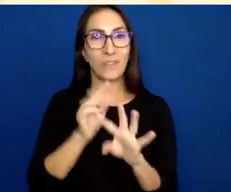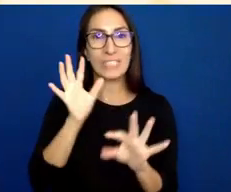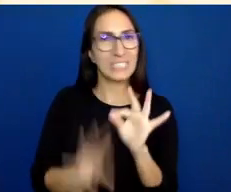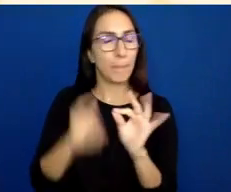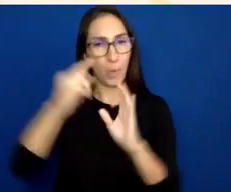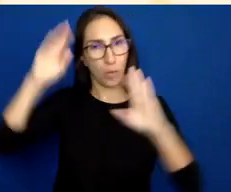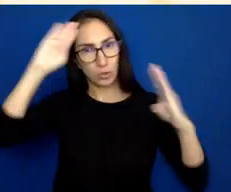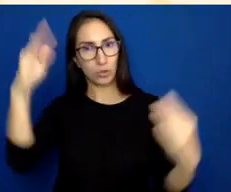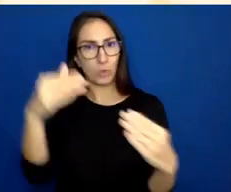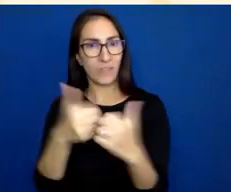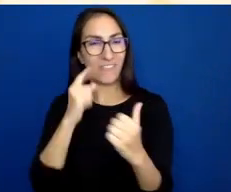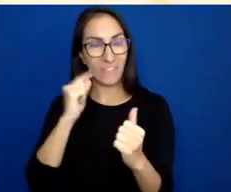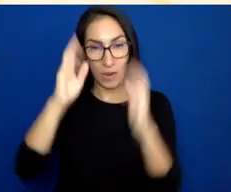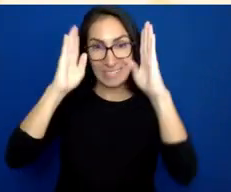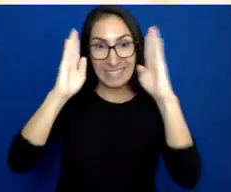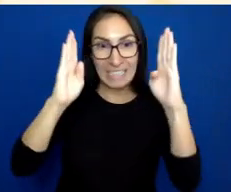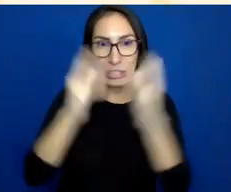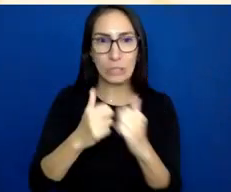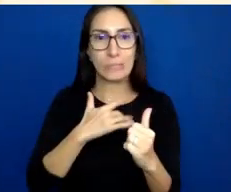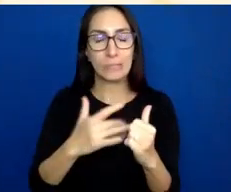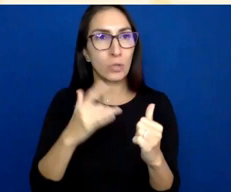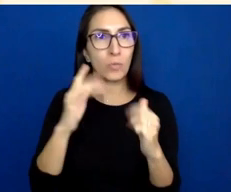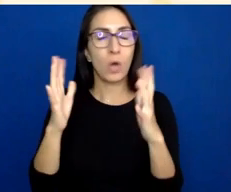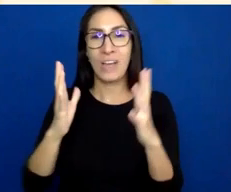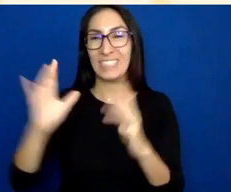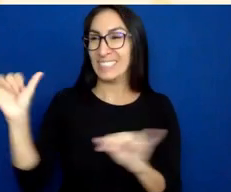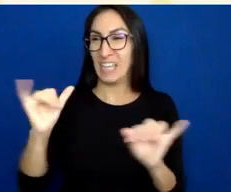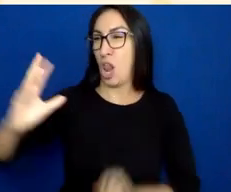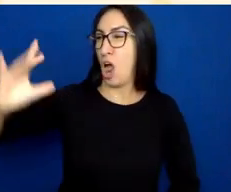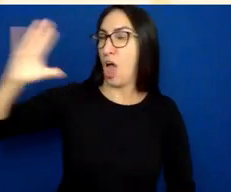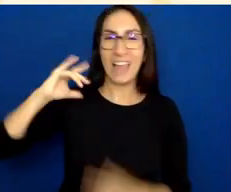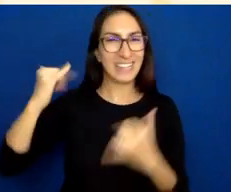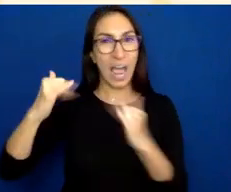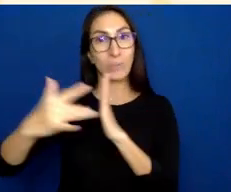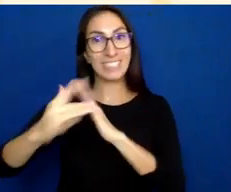Our focus is not like it used to be because of this world of technology that we live in.